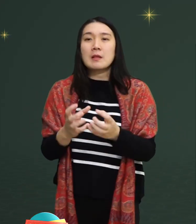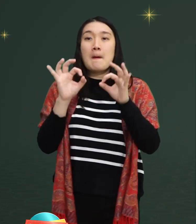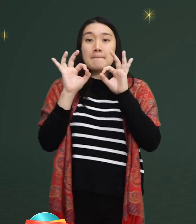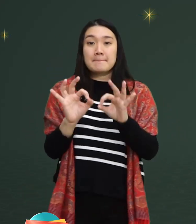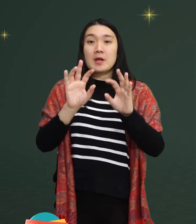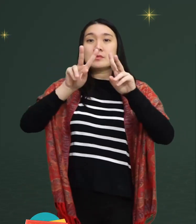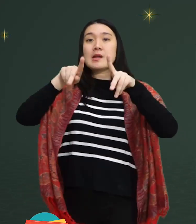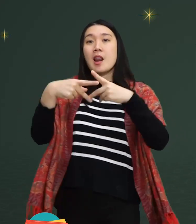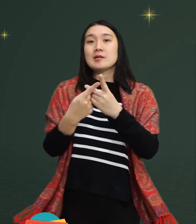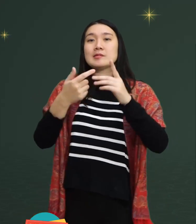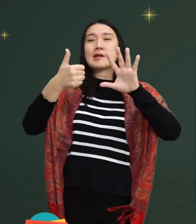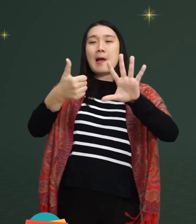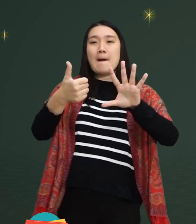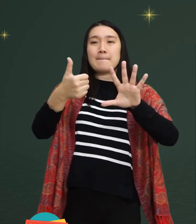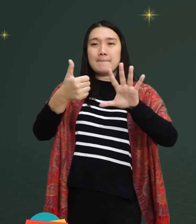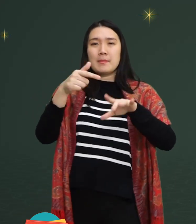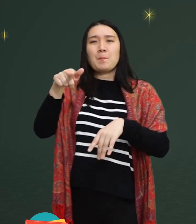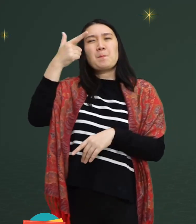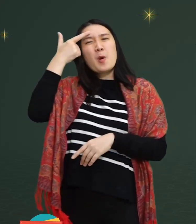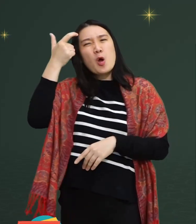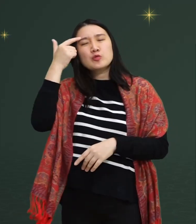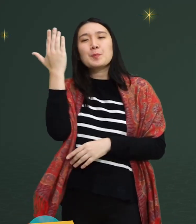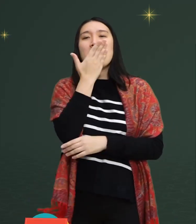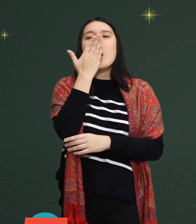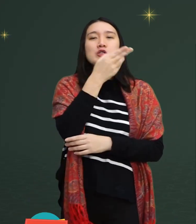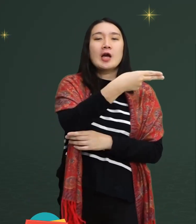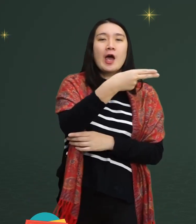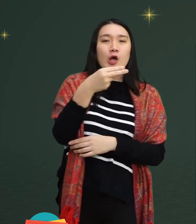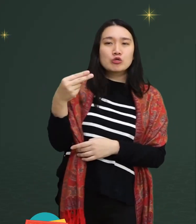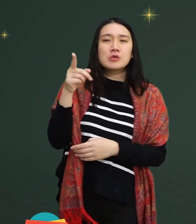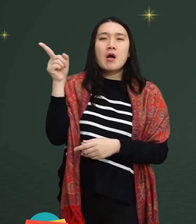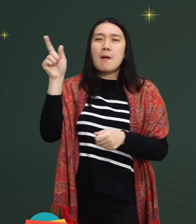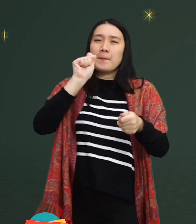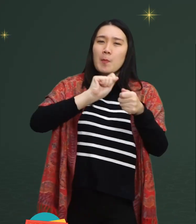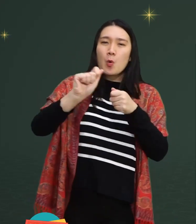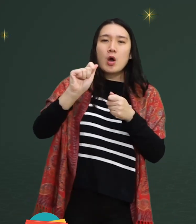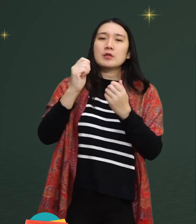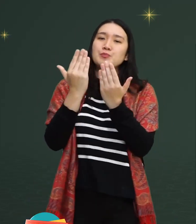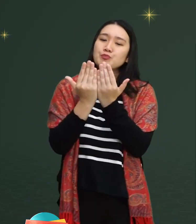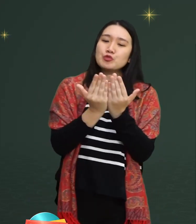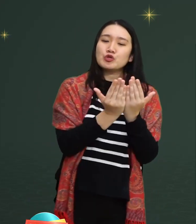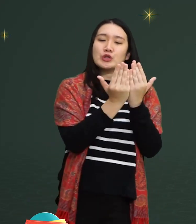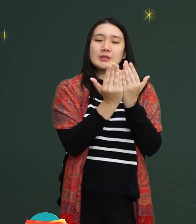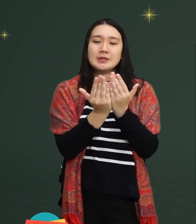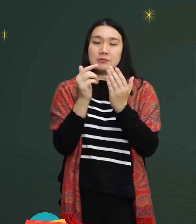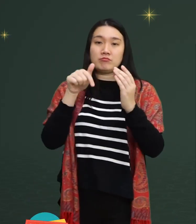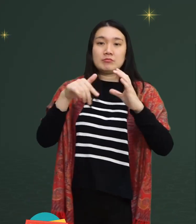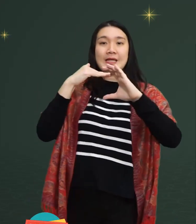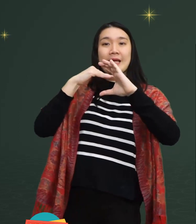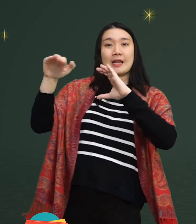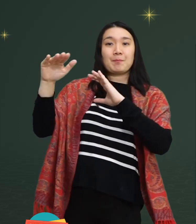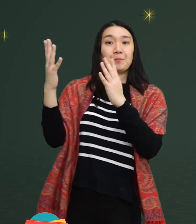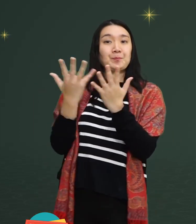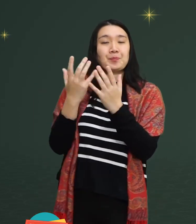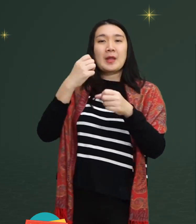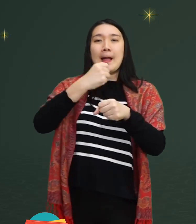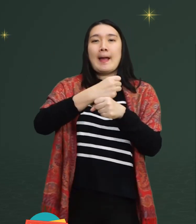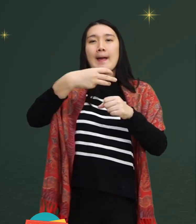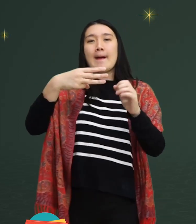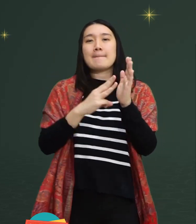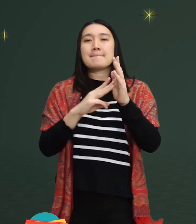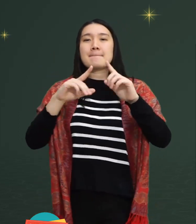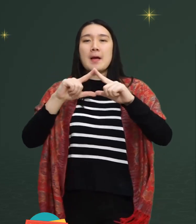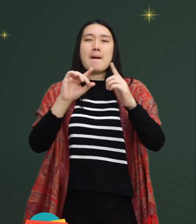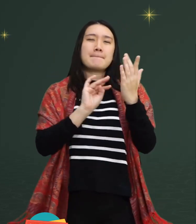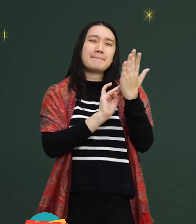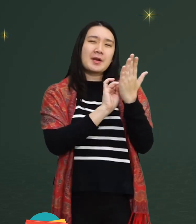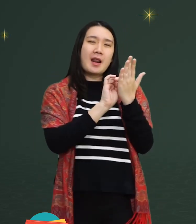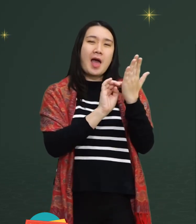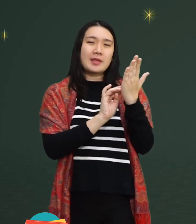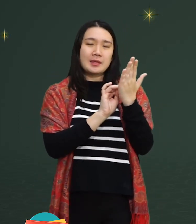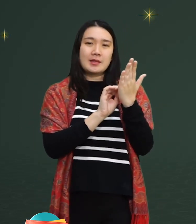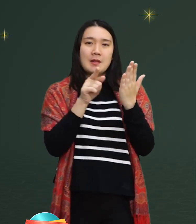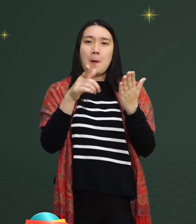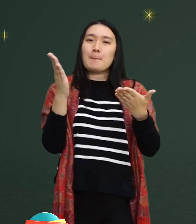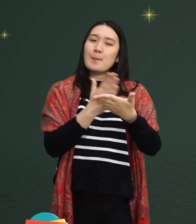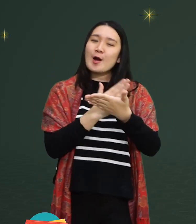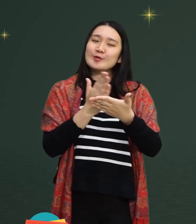In class 6 Indonesian lessons, he wrote a poem and sent it to Echo Braille,